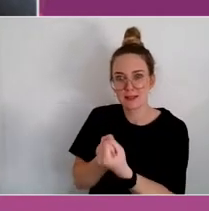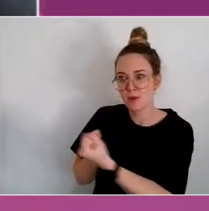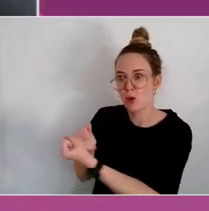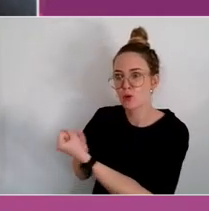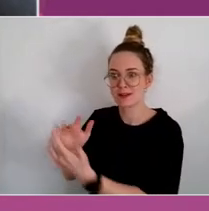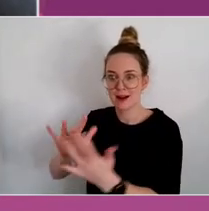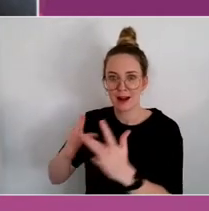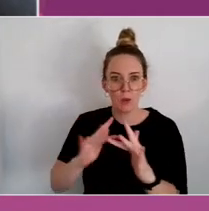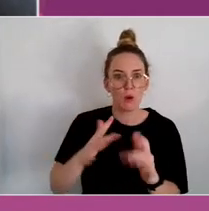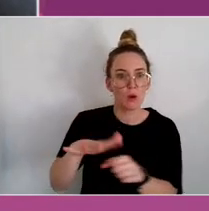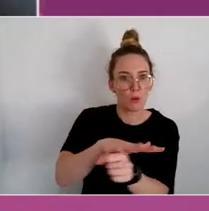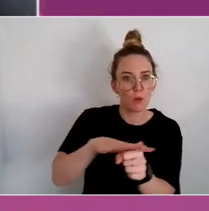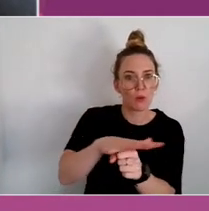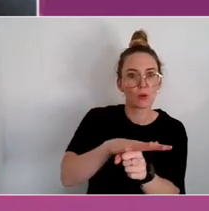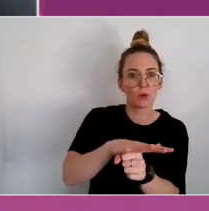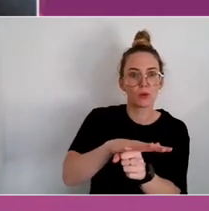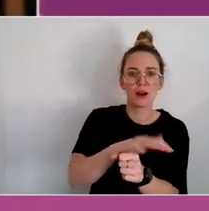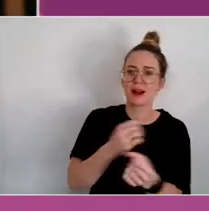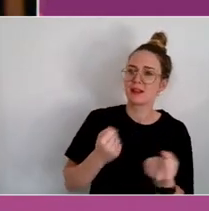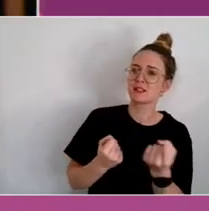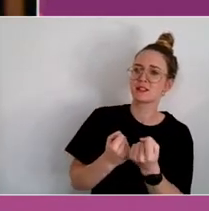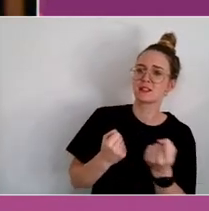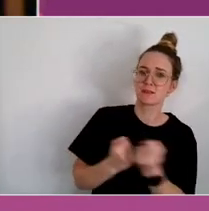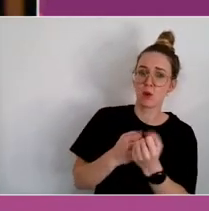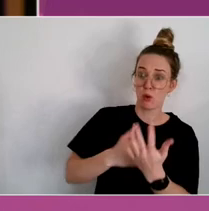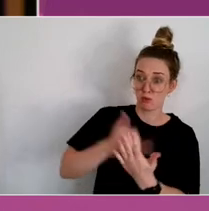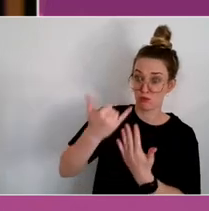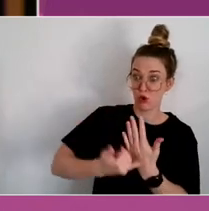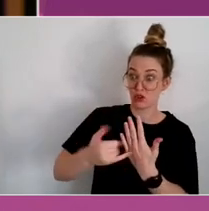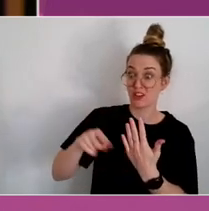put up and support projects that will not only support their mental health by returning